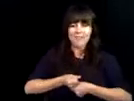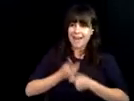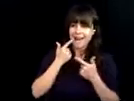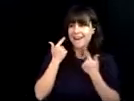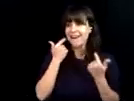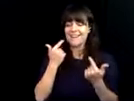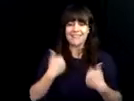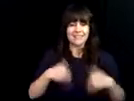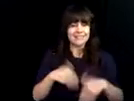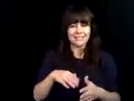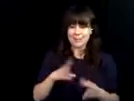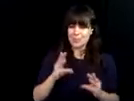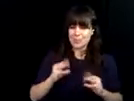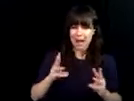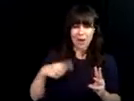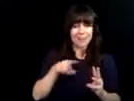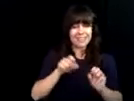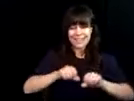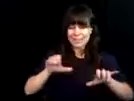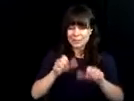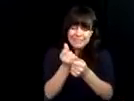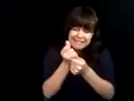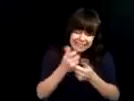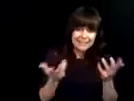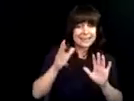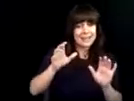and self-doubt for self-confidence and laughter